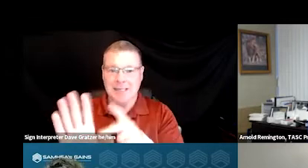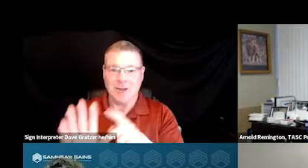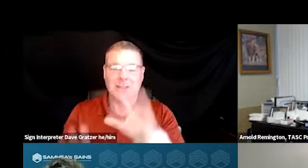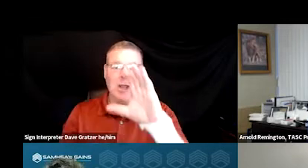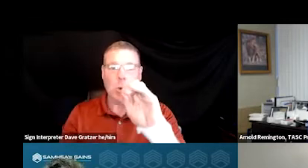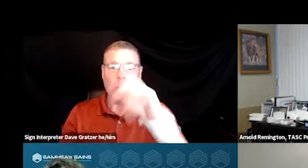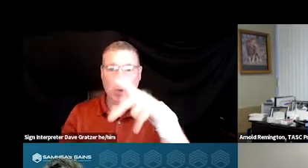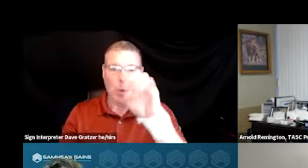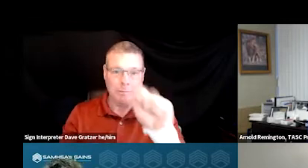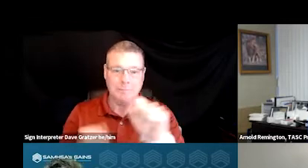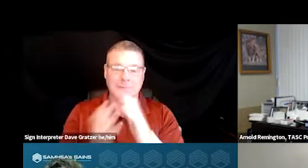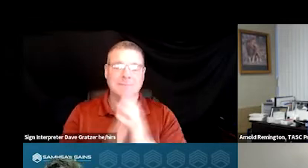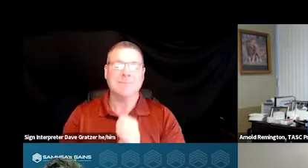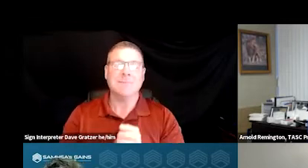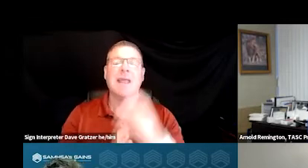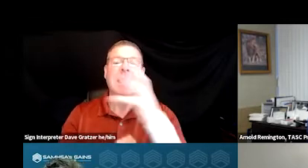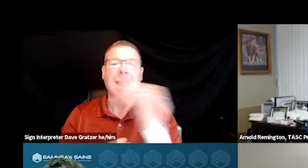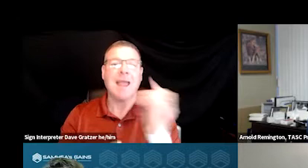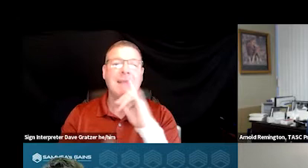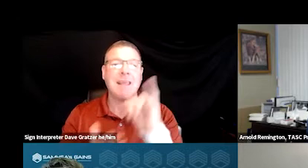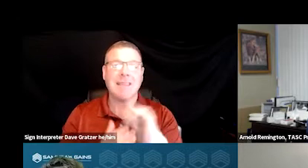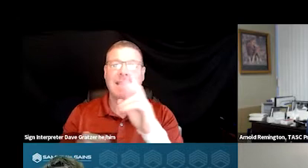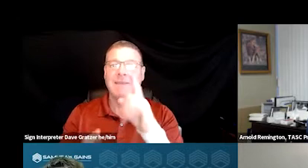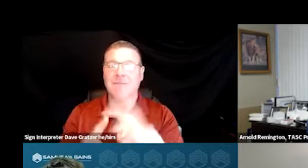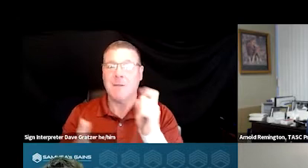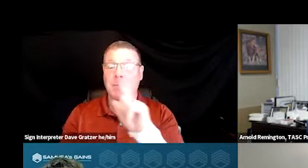and they were transitioning from focusing just on homeless